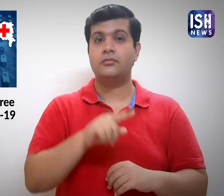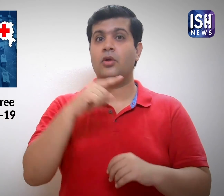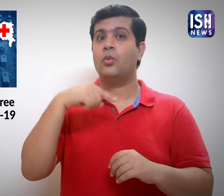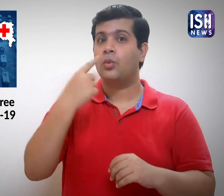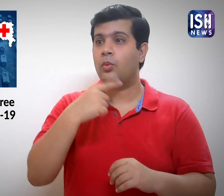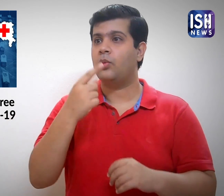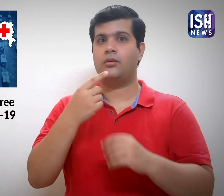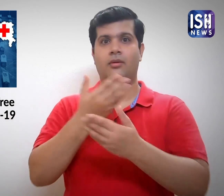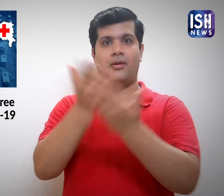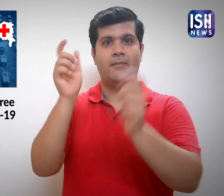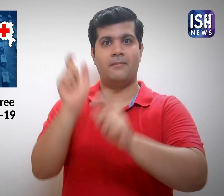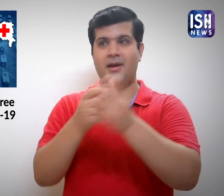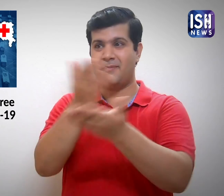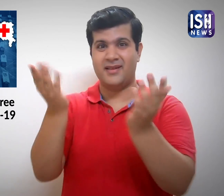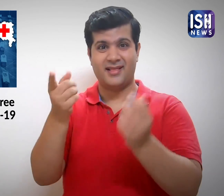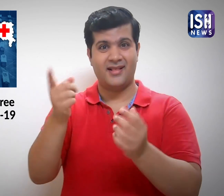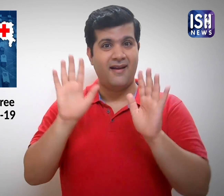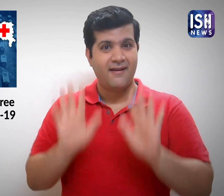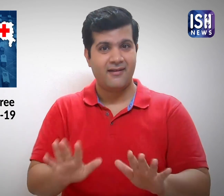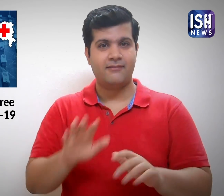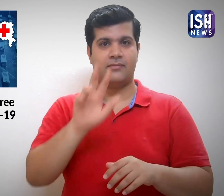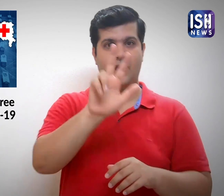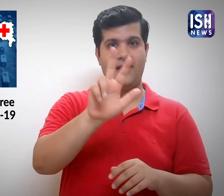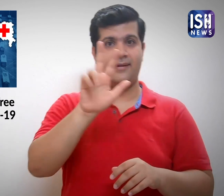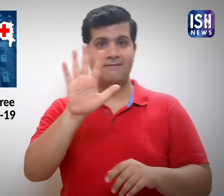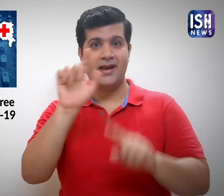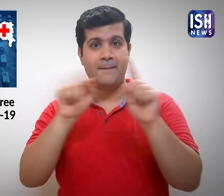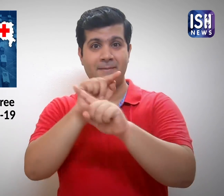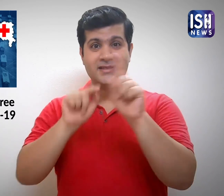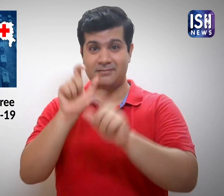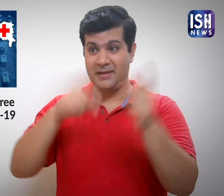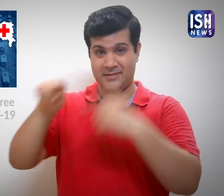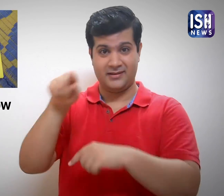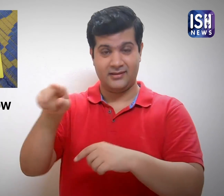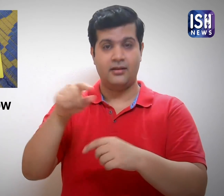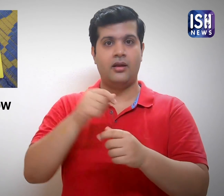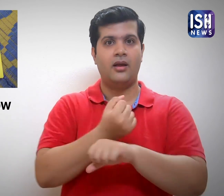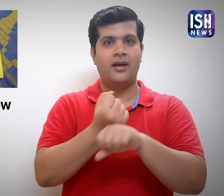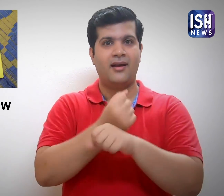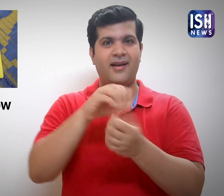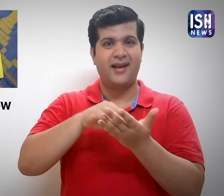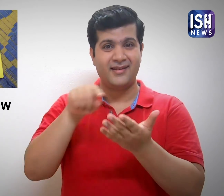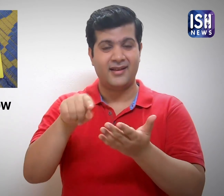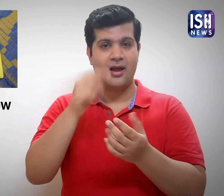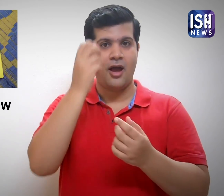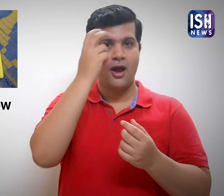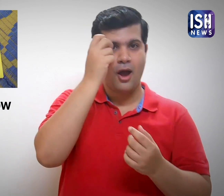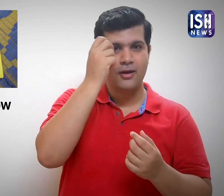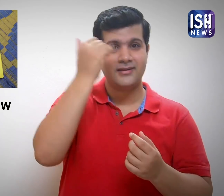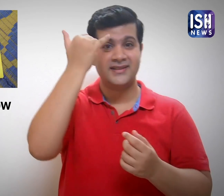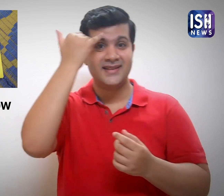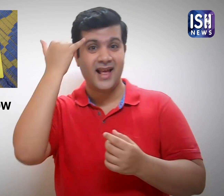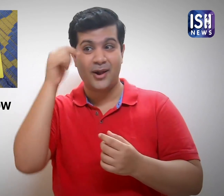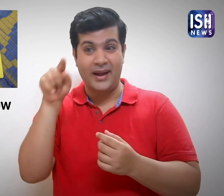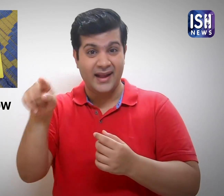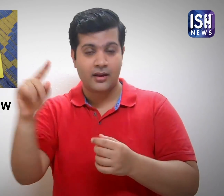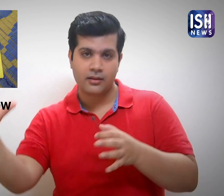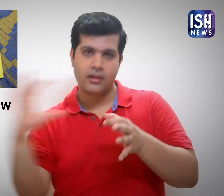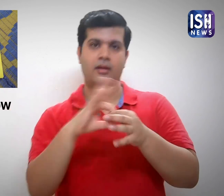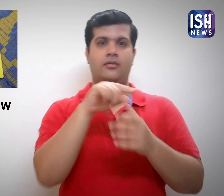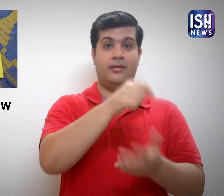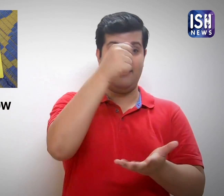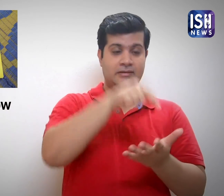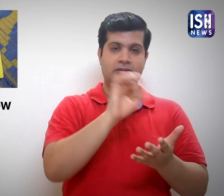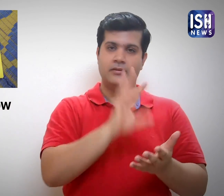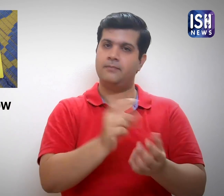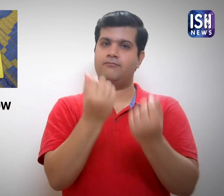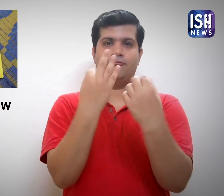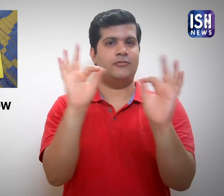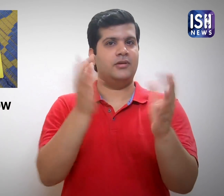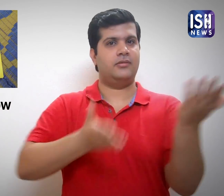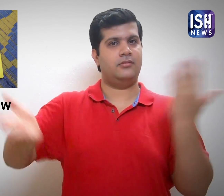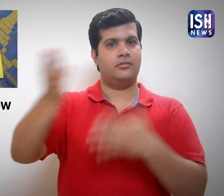85 % of the people i.e. those who have orange and yellow ration cards will be covered under this scheme.